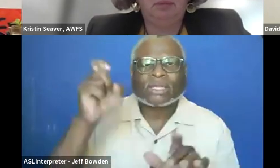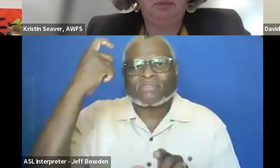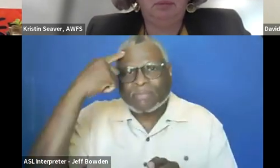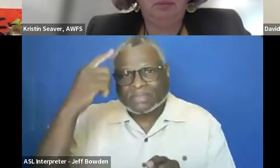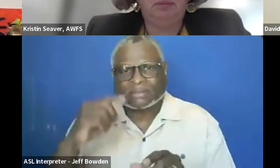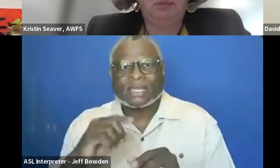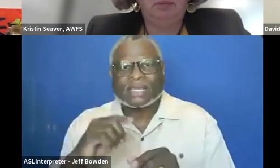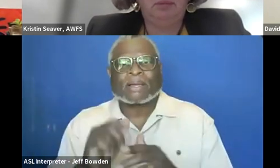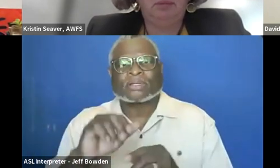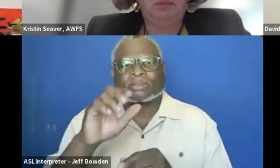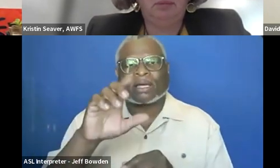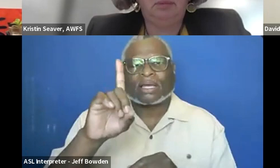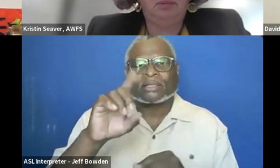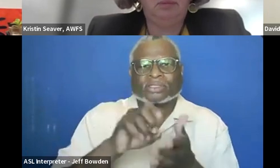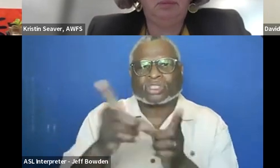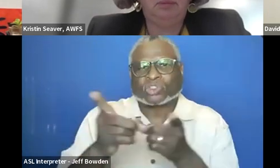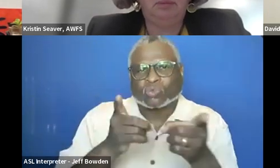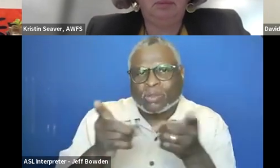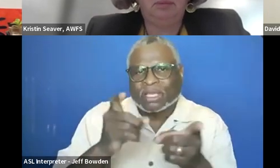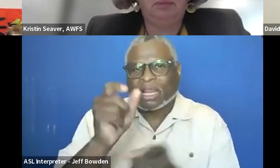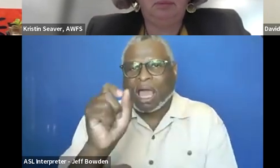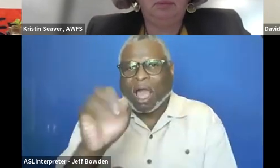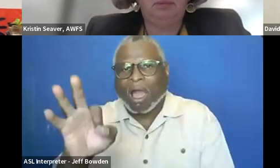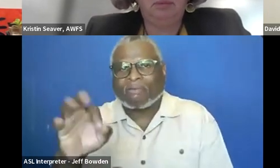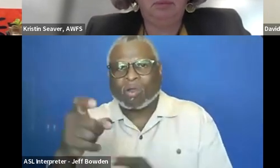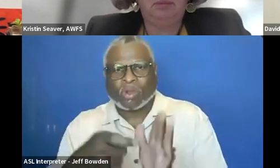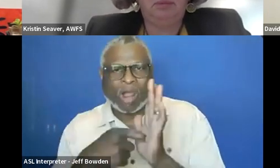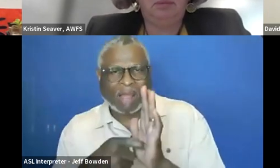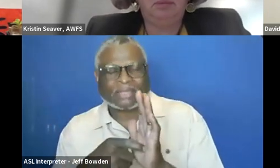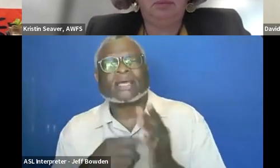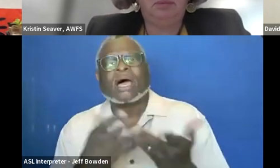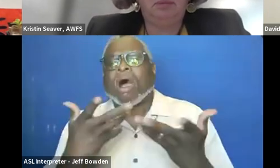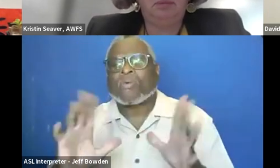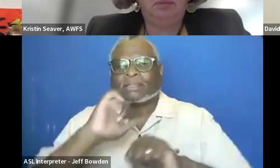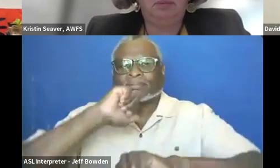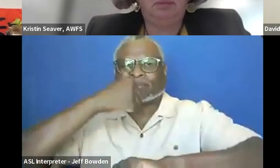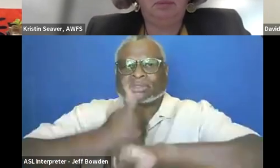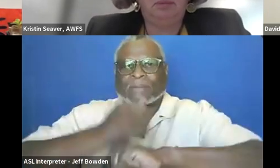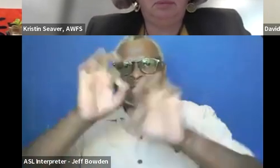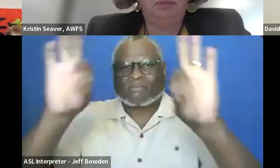It is called the description of requirement, and this is like a free-form description.